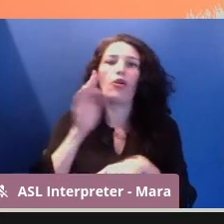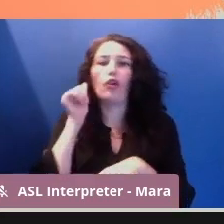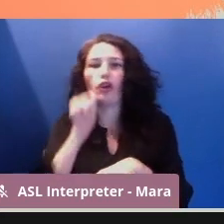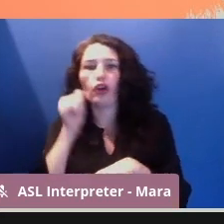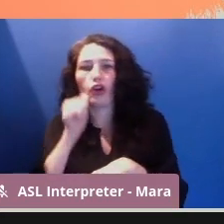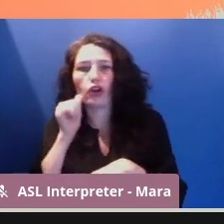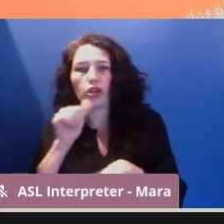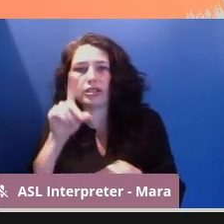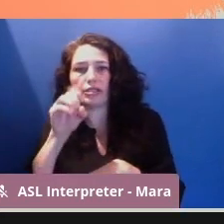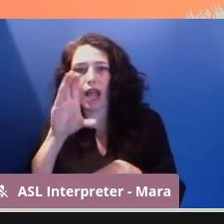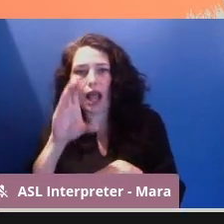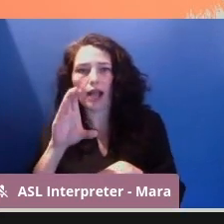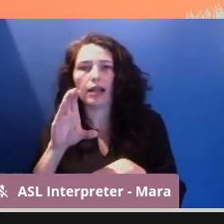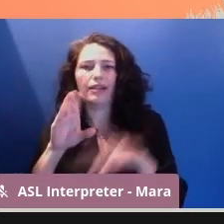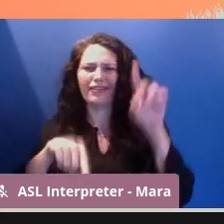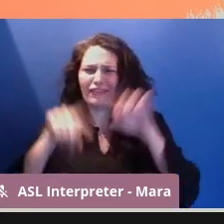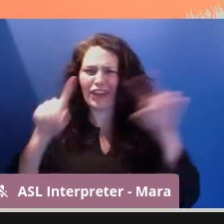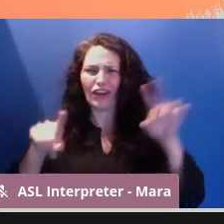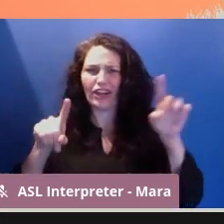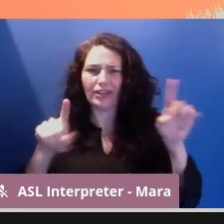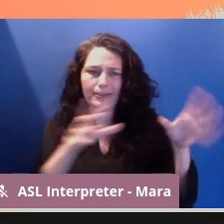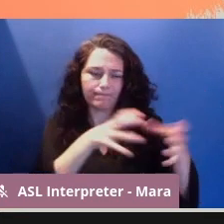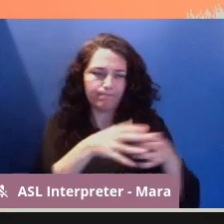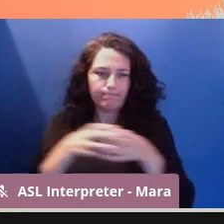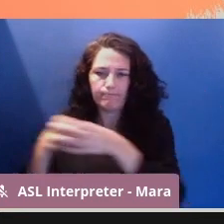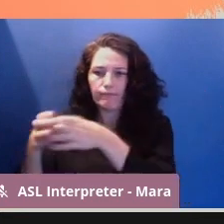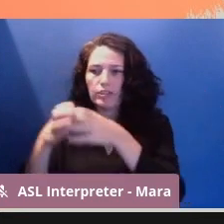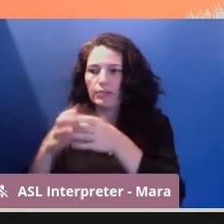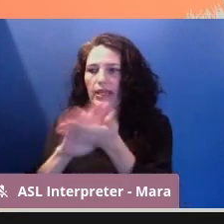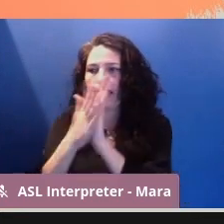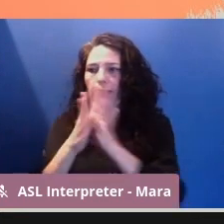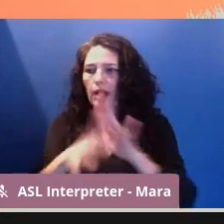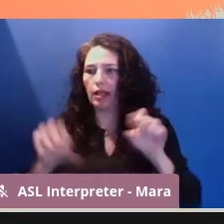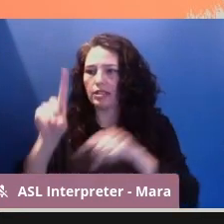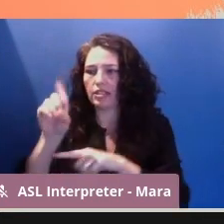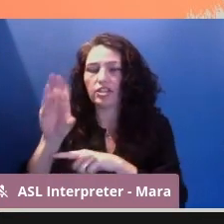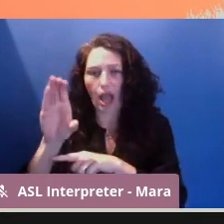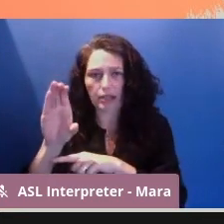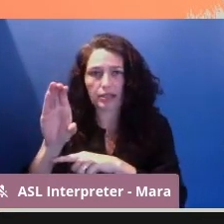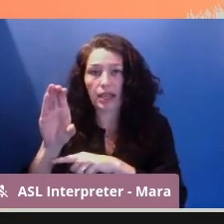us to decolonize docs. It's also where the Documentary Producers Alliance